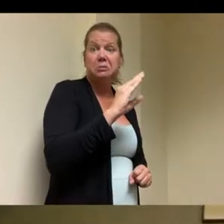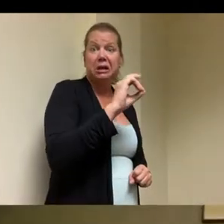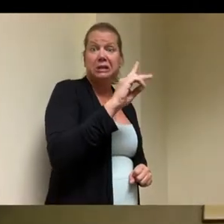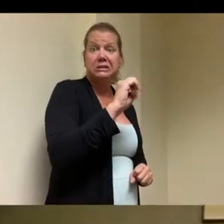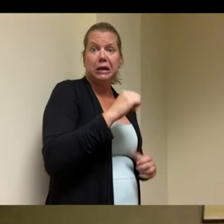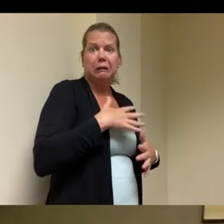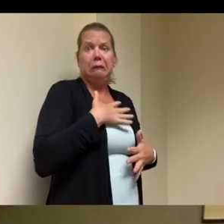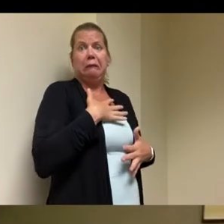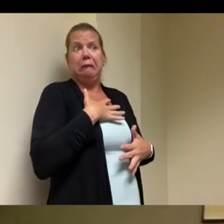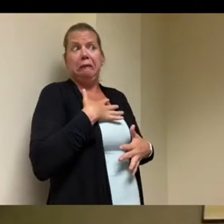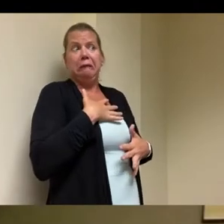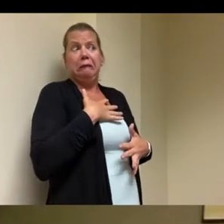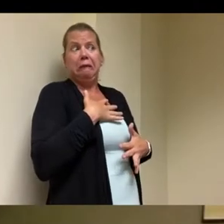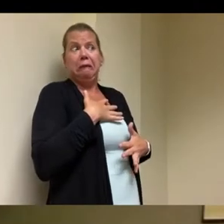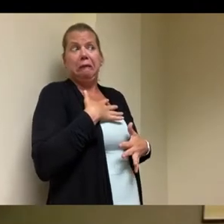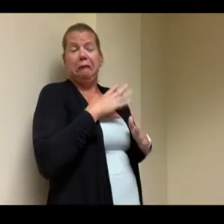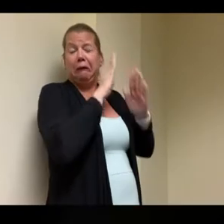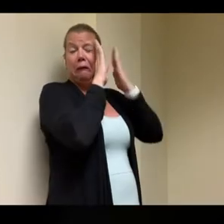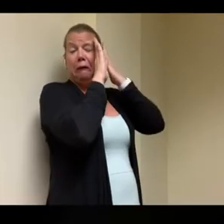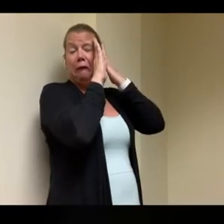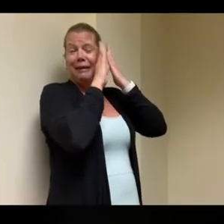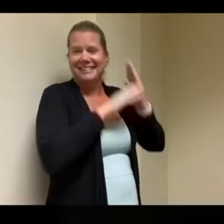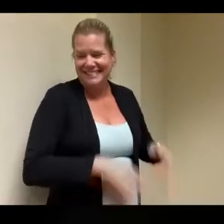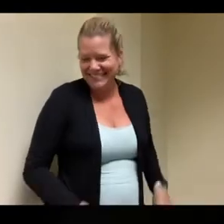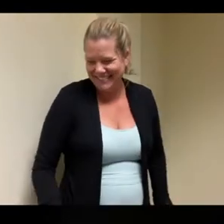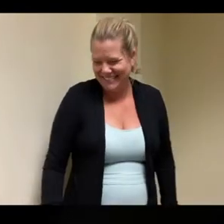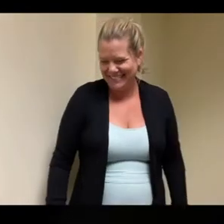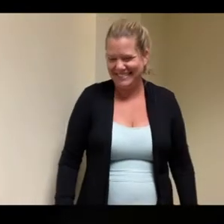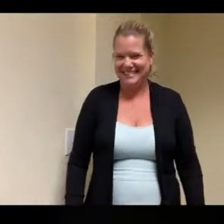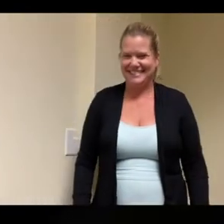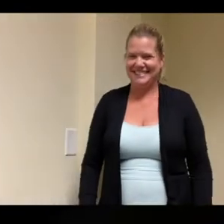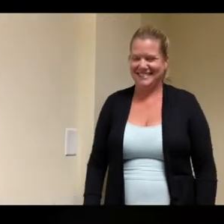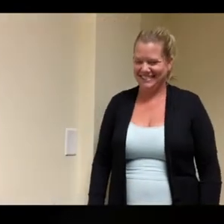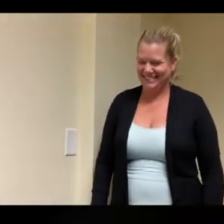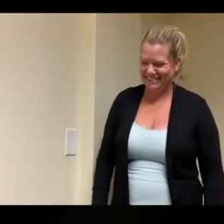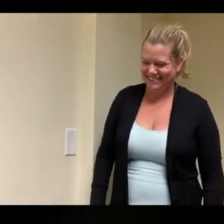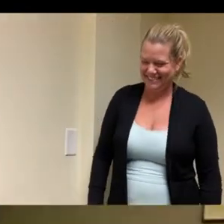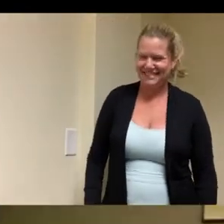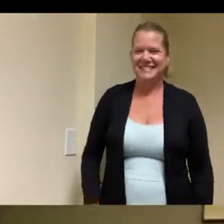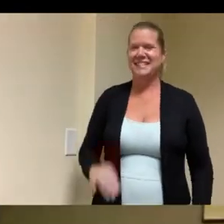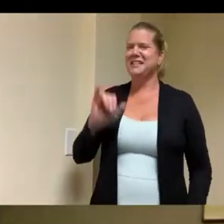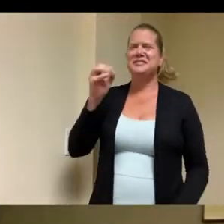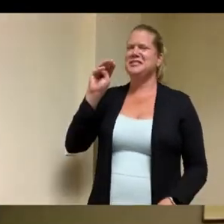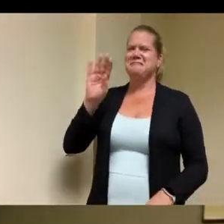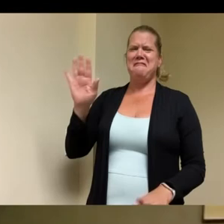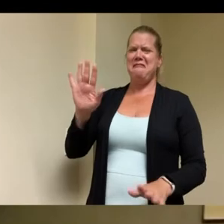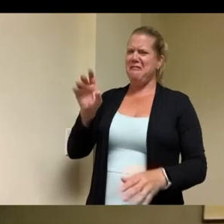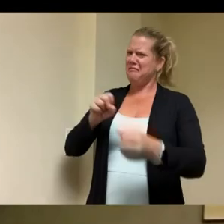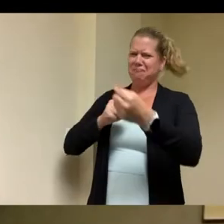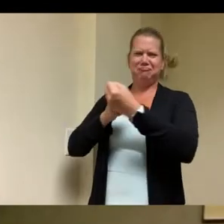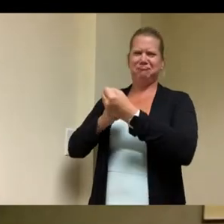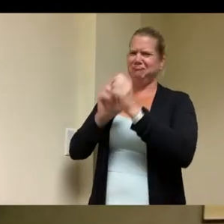it's a great punishment absolutely yeah well and it's it's you know it's it's life-changing obviously for that young lady